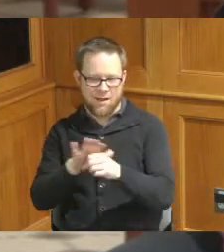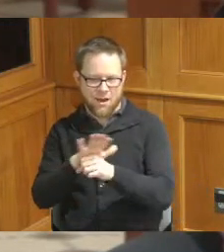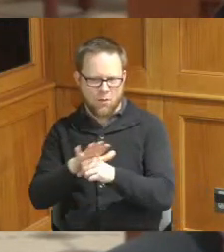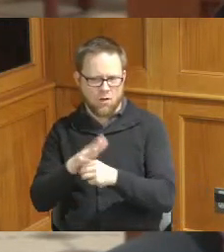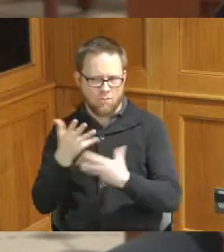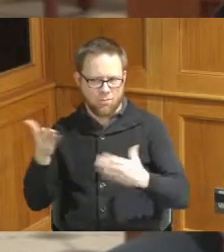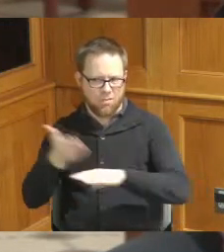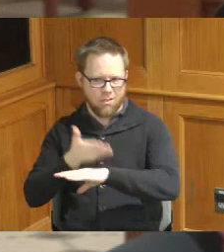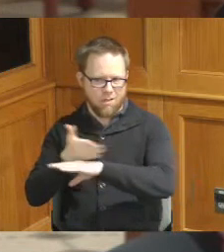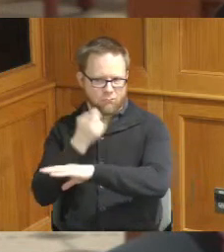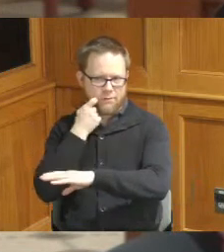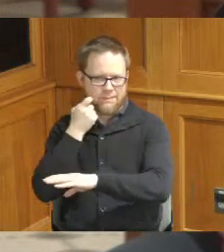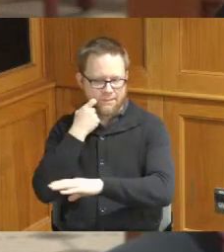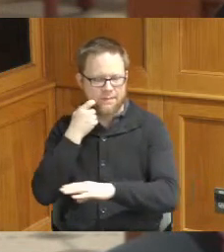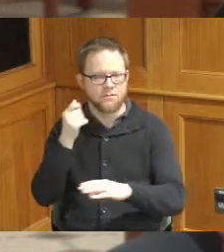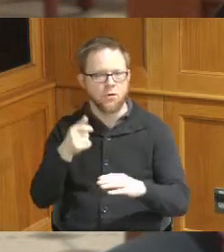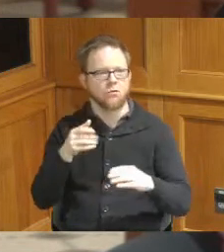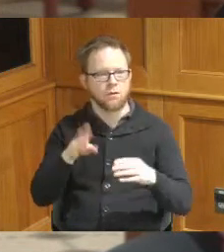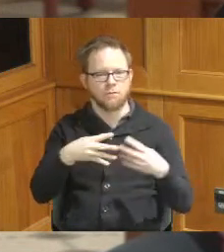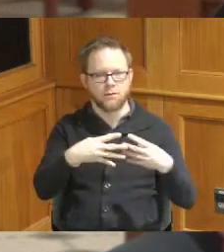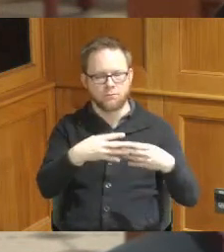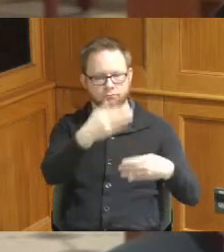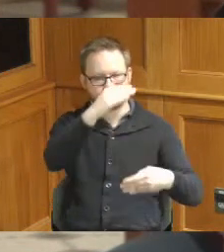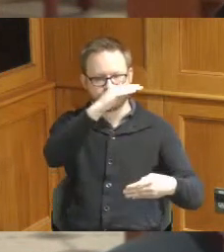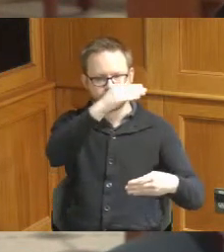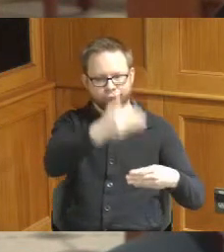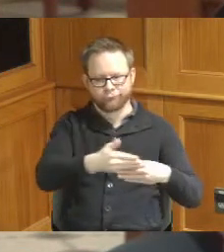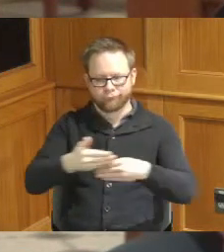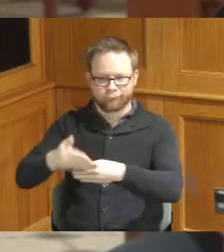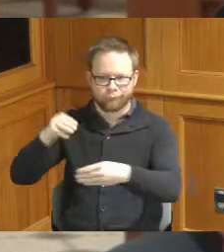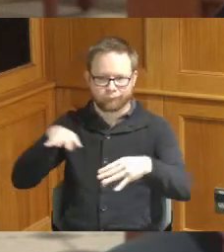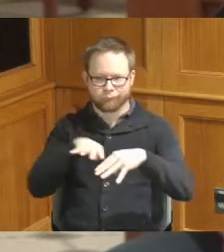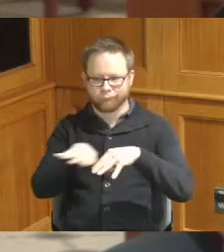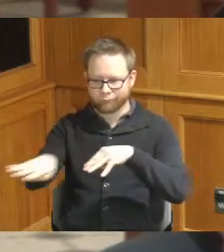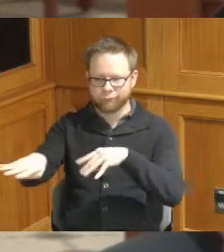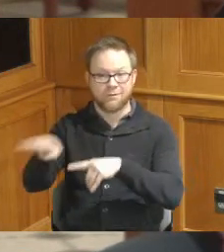so we're able to offload some of the flow with storage there that is a facility where we can